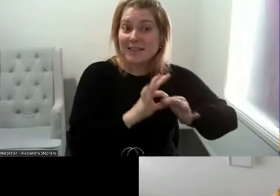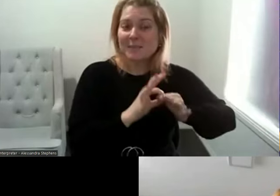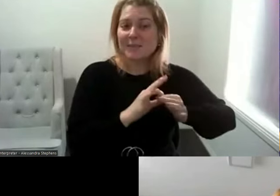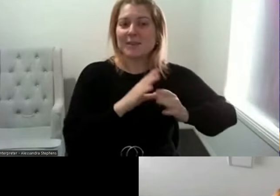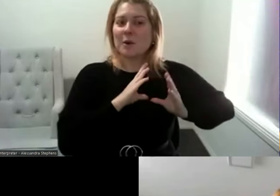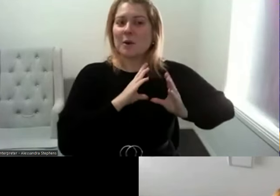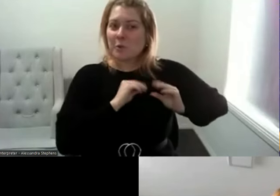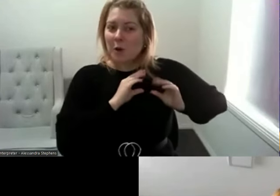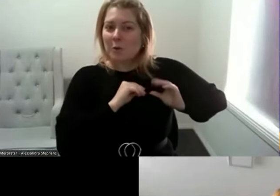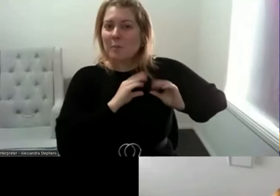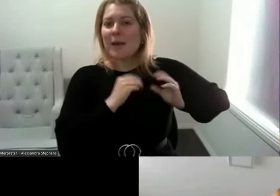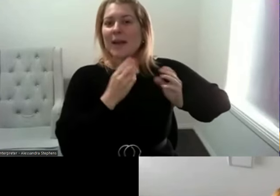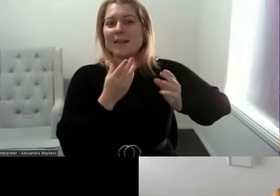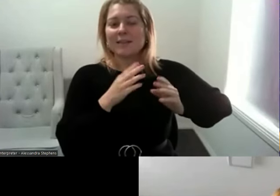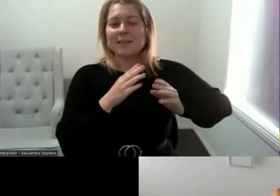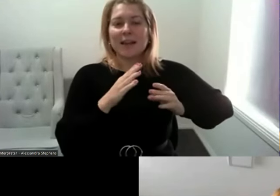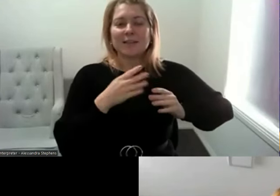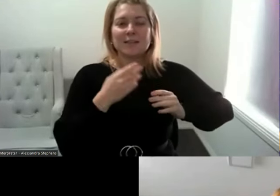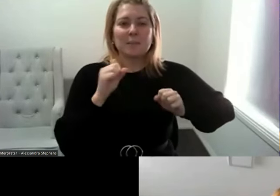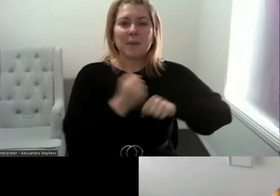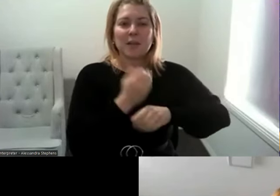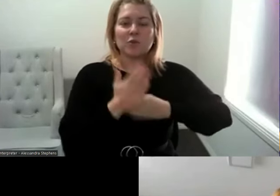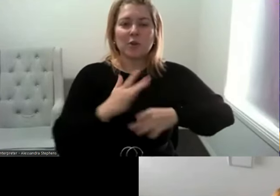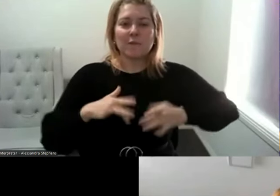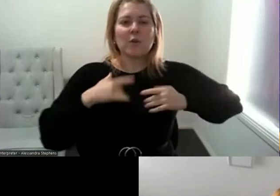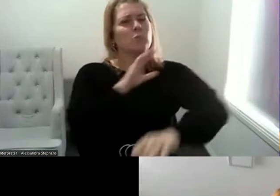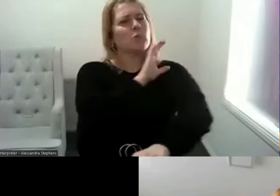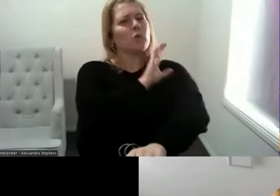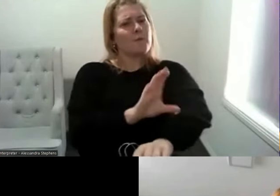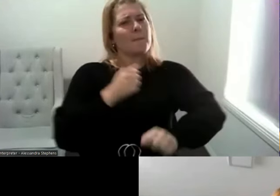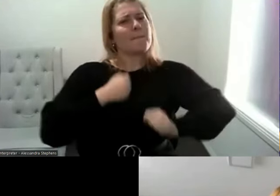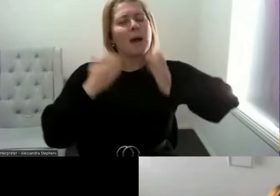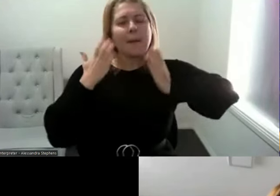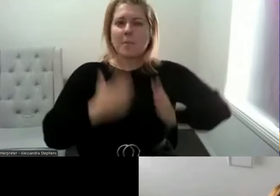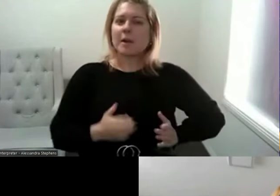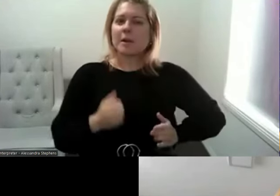people living with different abilities and bodies, ensuring a focus on quality of life.